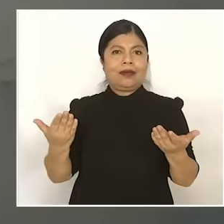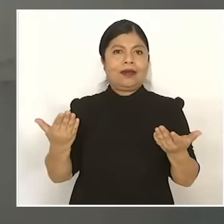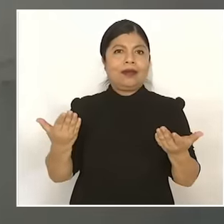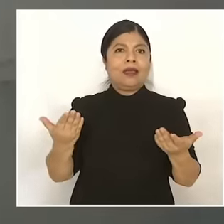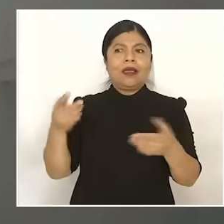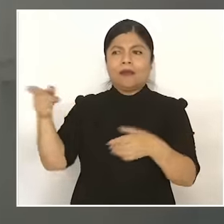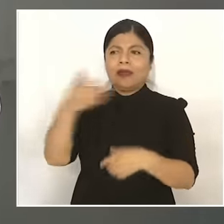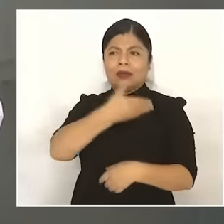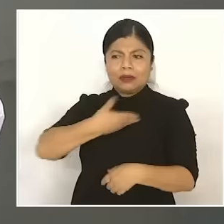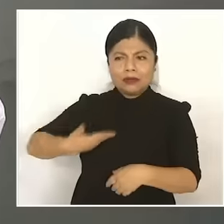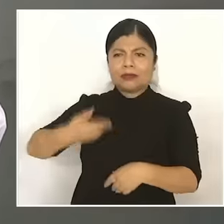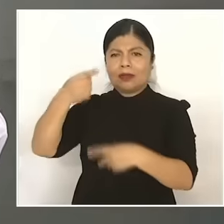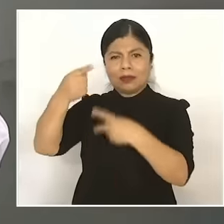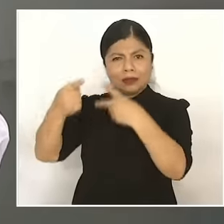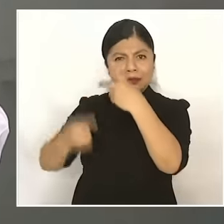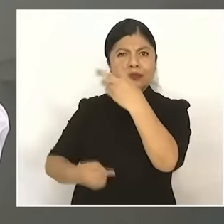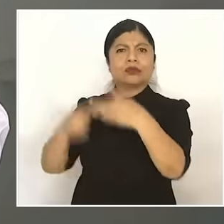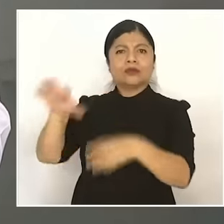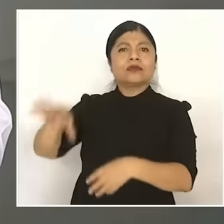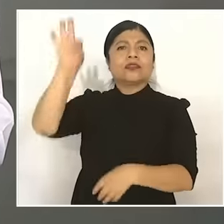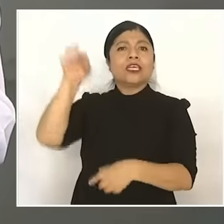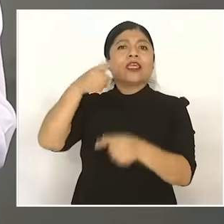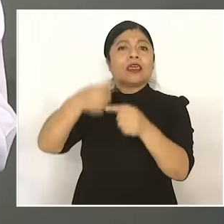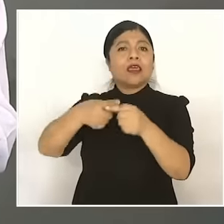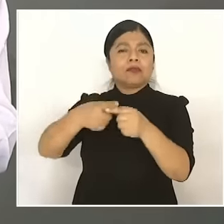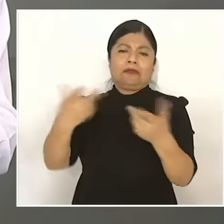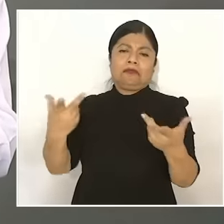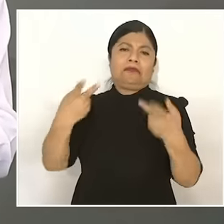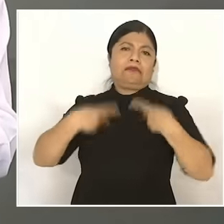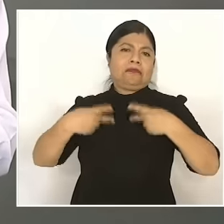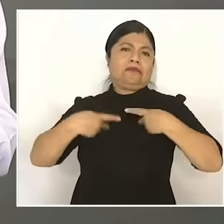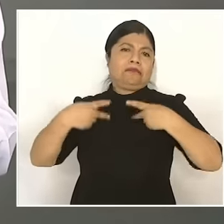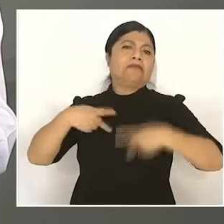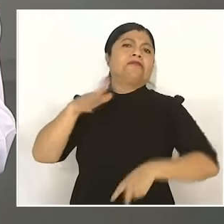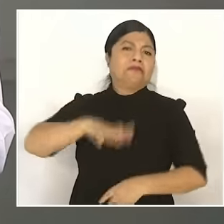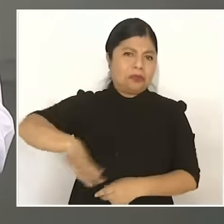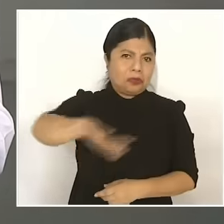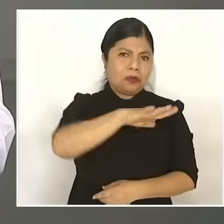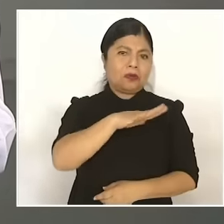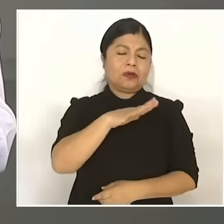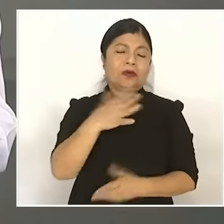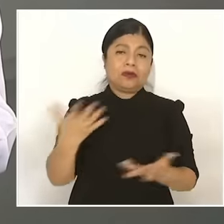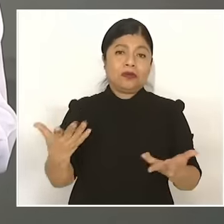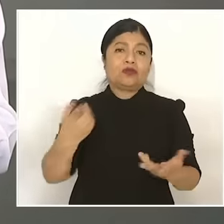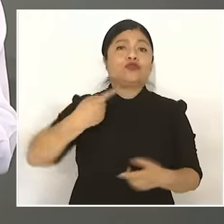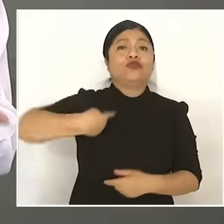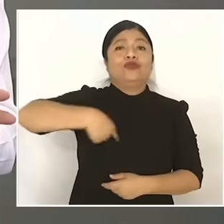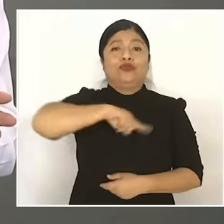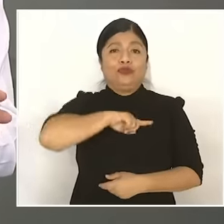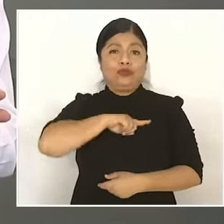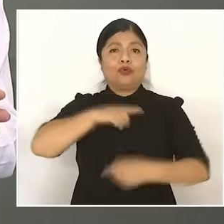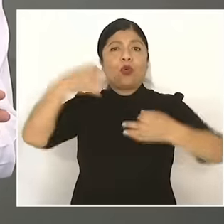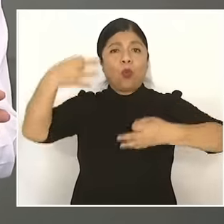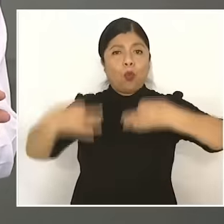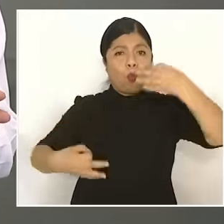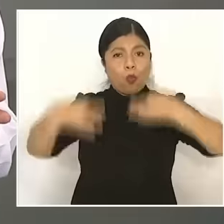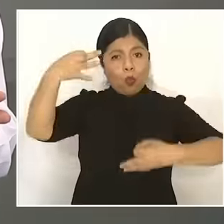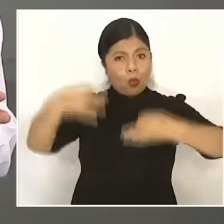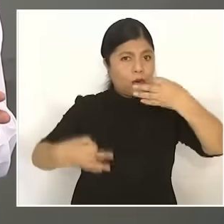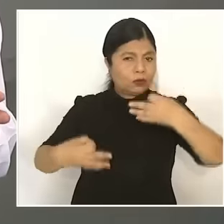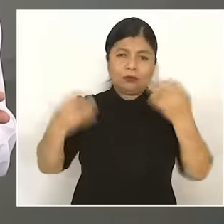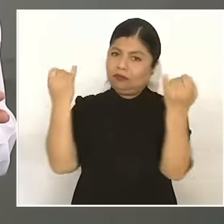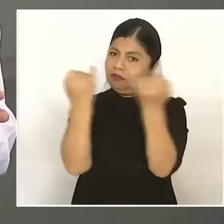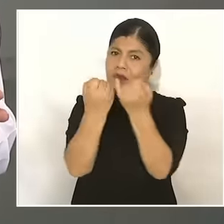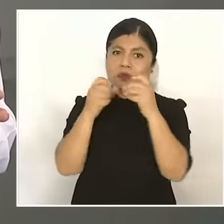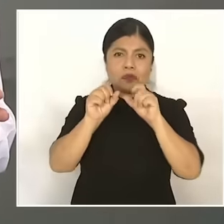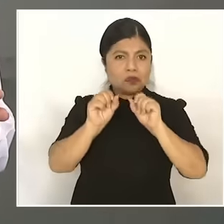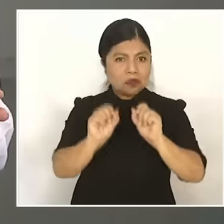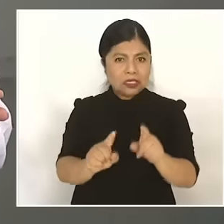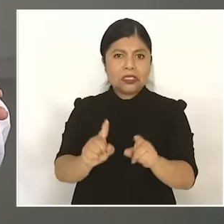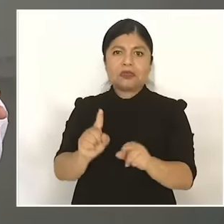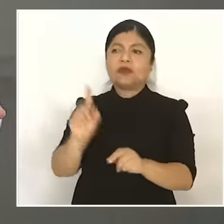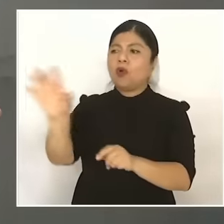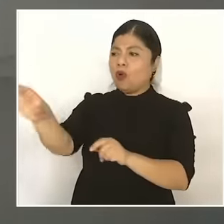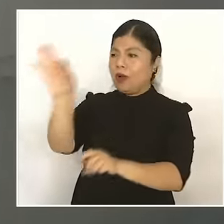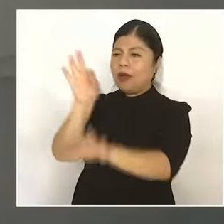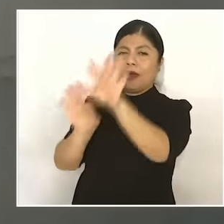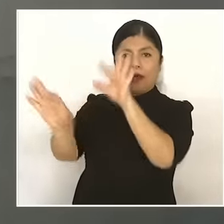don't we citizens also go to elect the judges? What is the